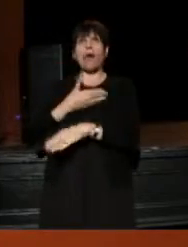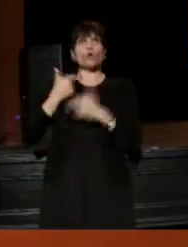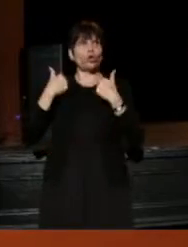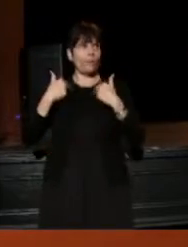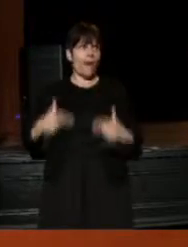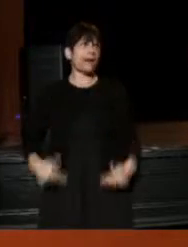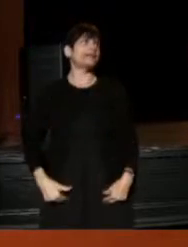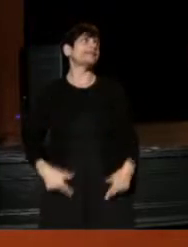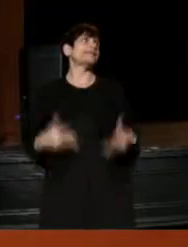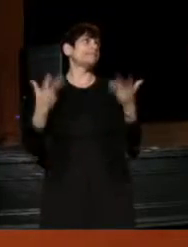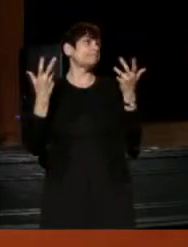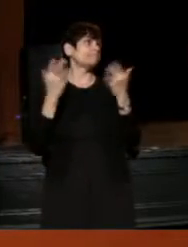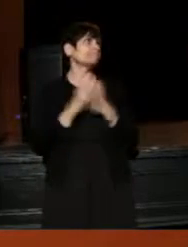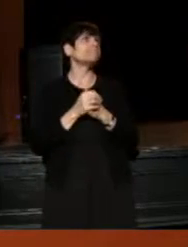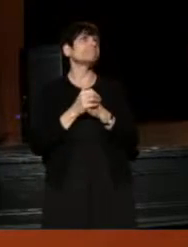So, wish me luck!